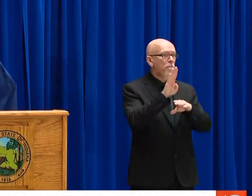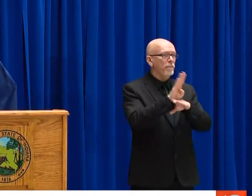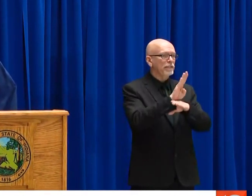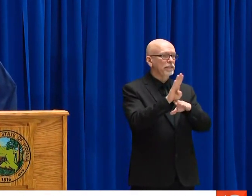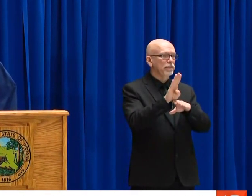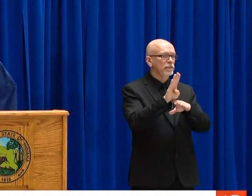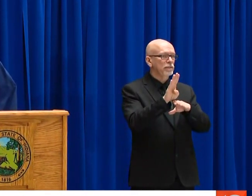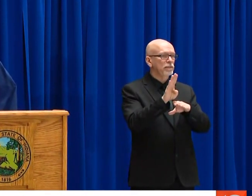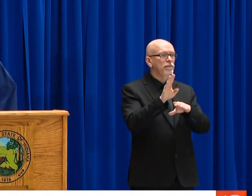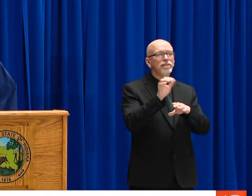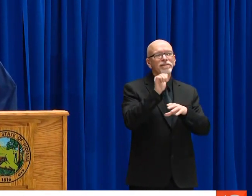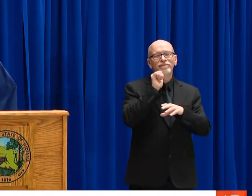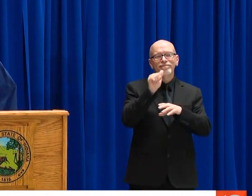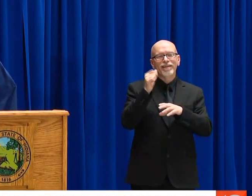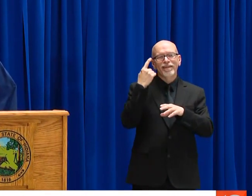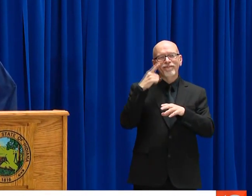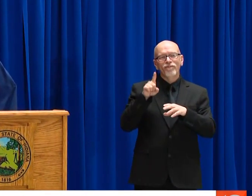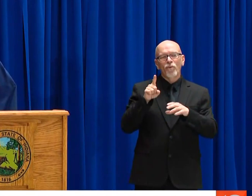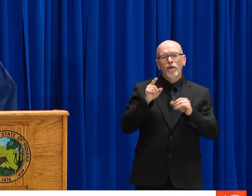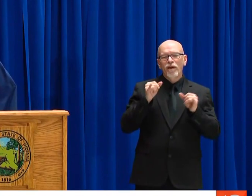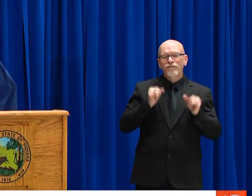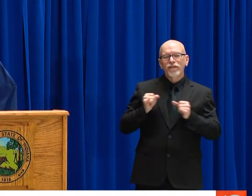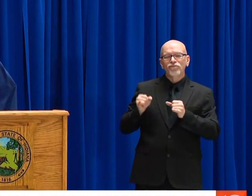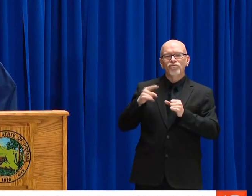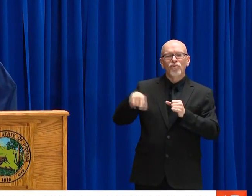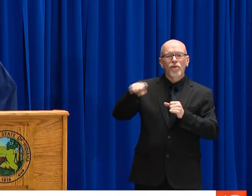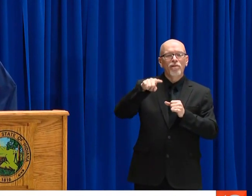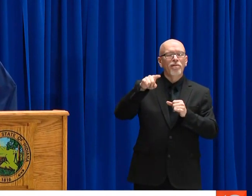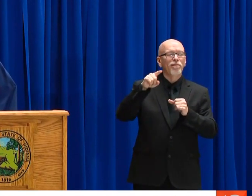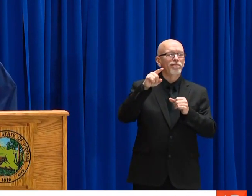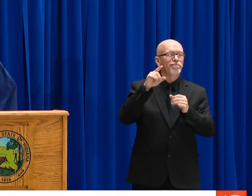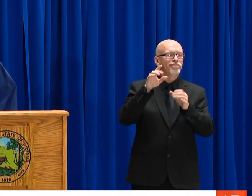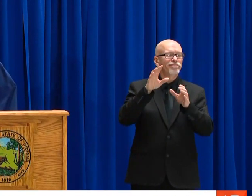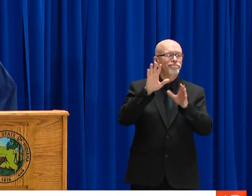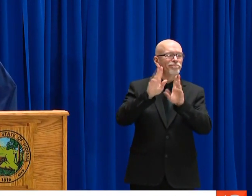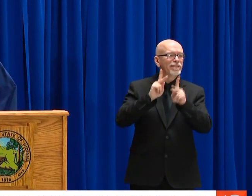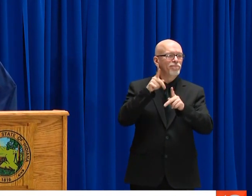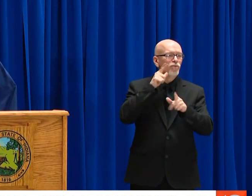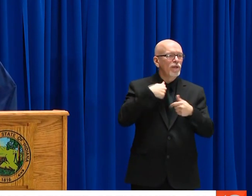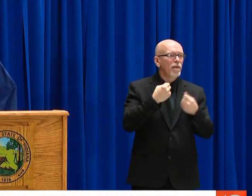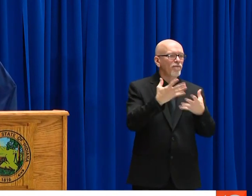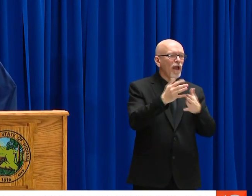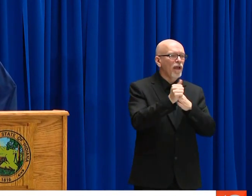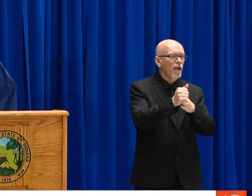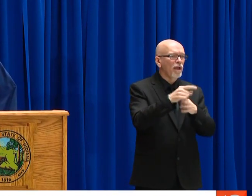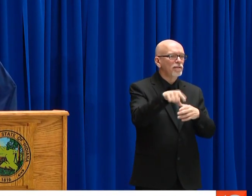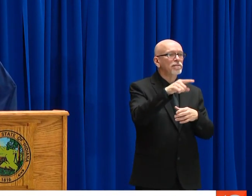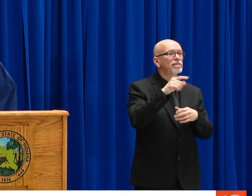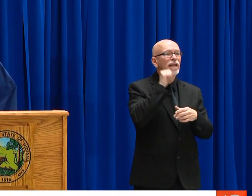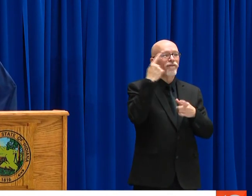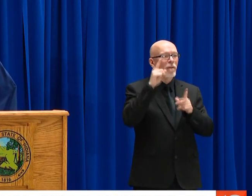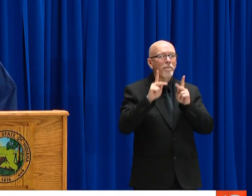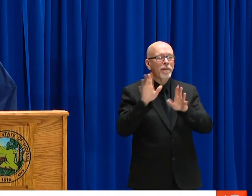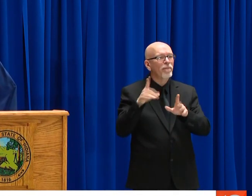I'D LIKE TO FOCUS ONE QUICK POINT THAT THIS IS SPECIFICALLY FOR BUSINESSES AND NOT THE